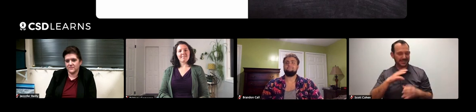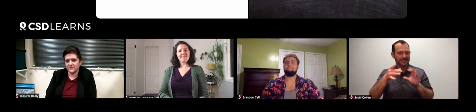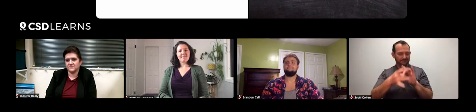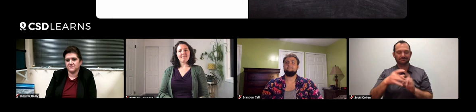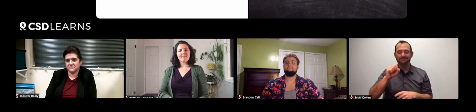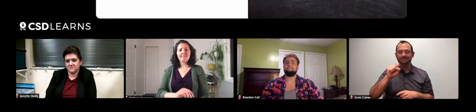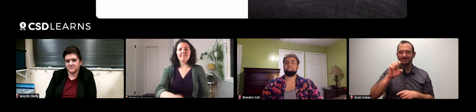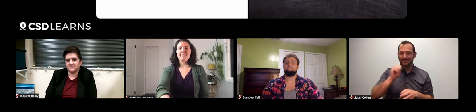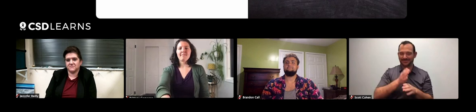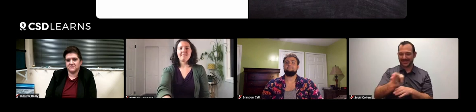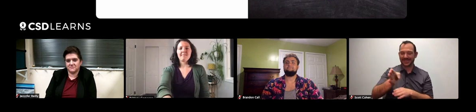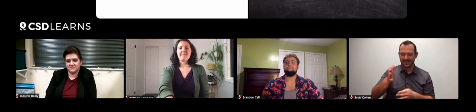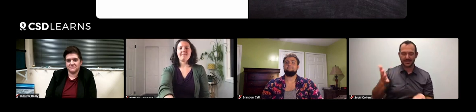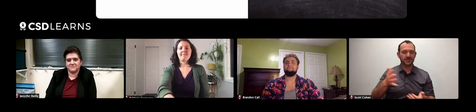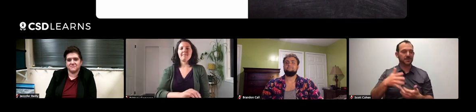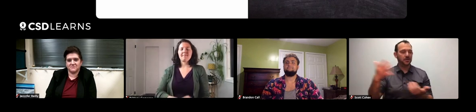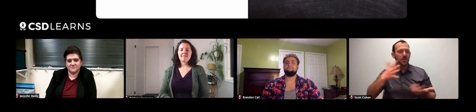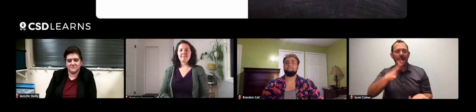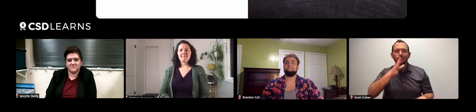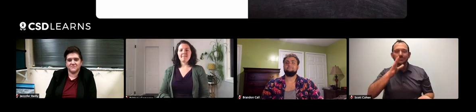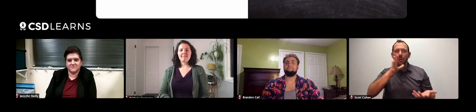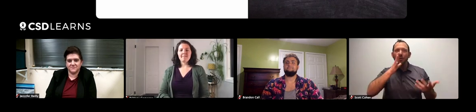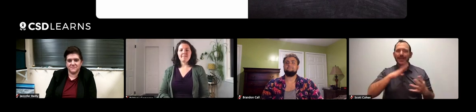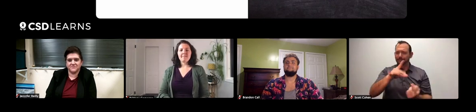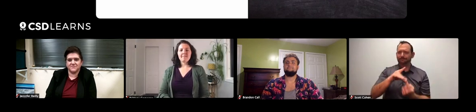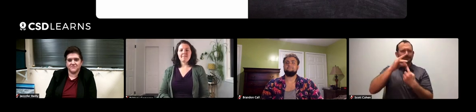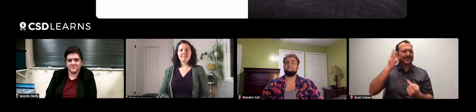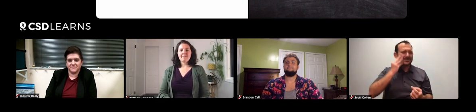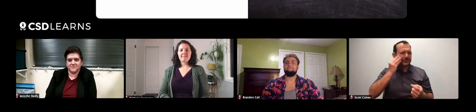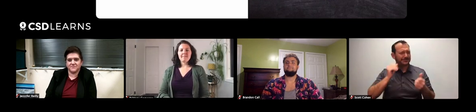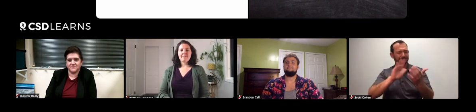Women in the STEM Field, with very unique experiences